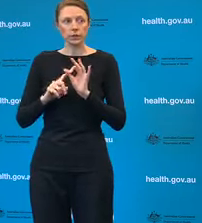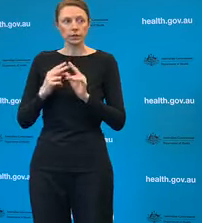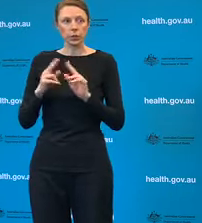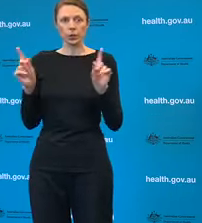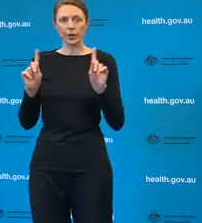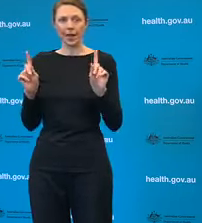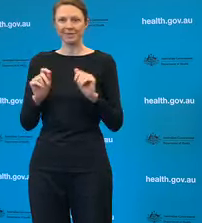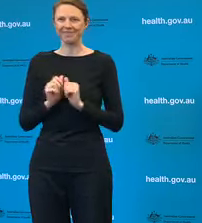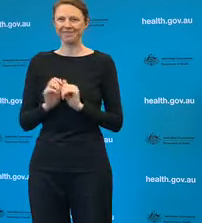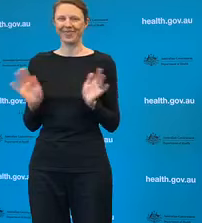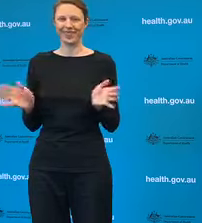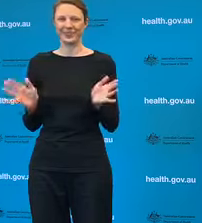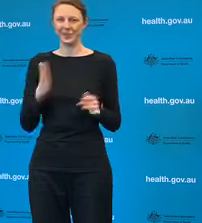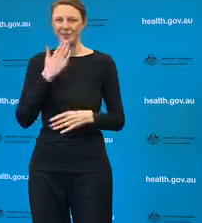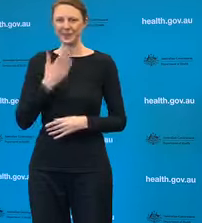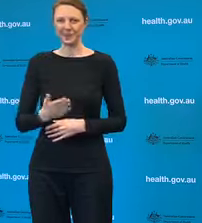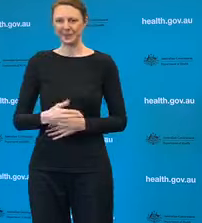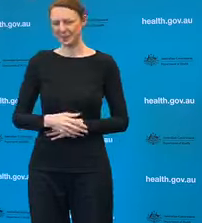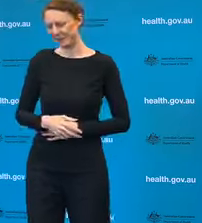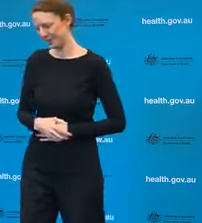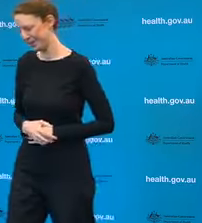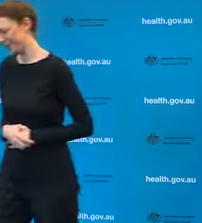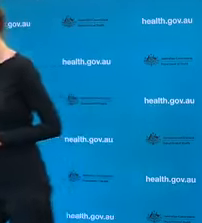Thank you very much.